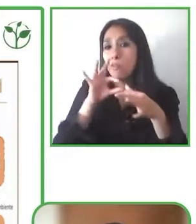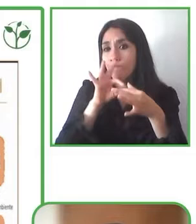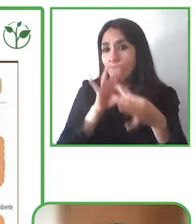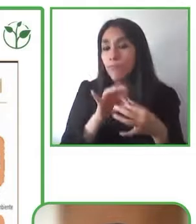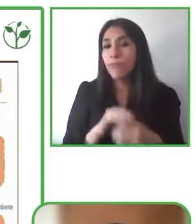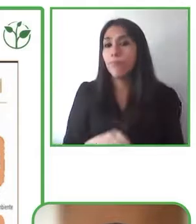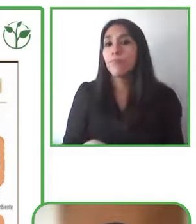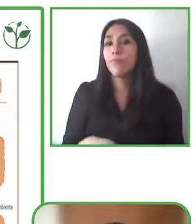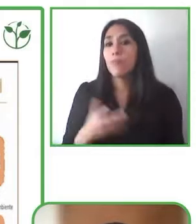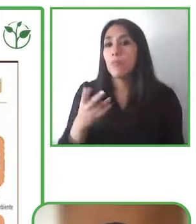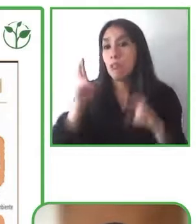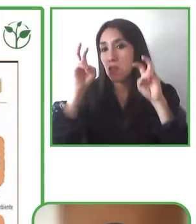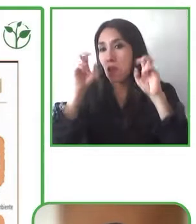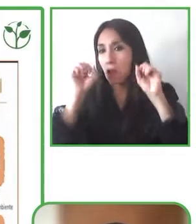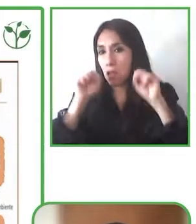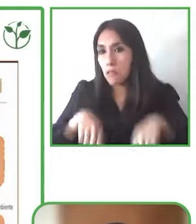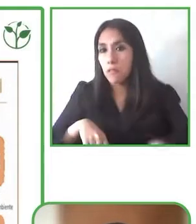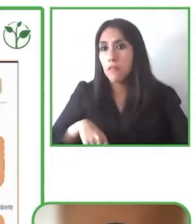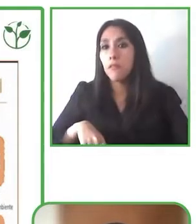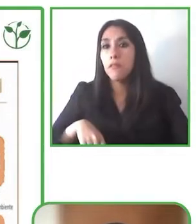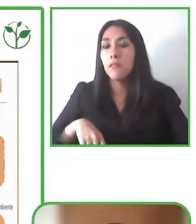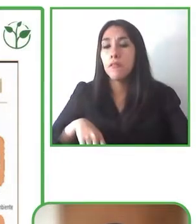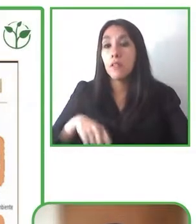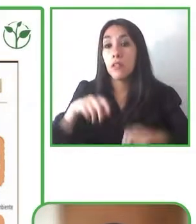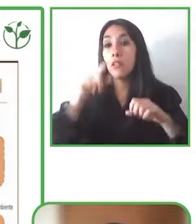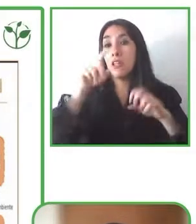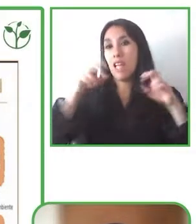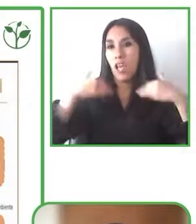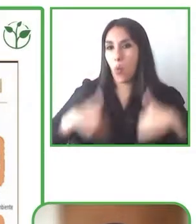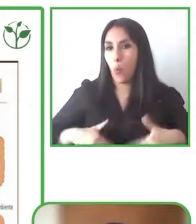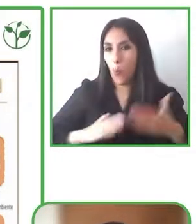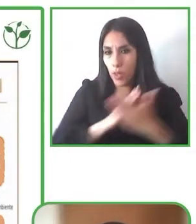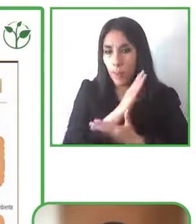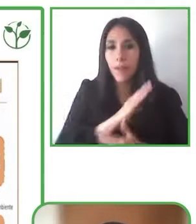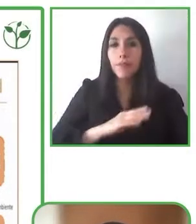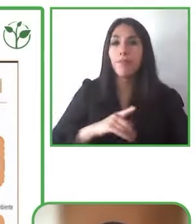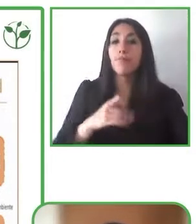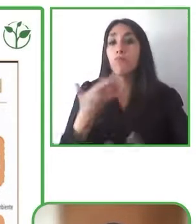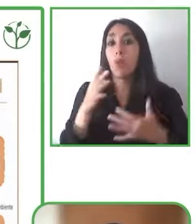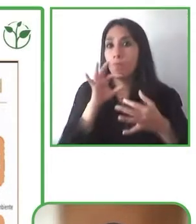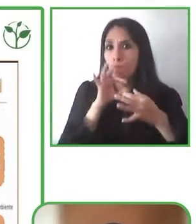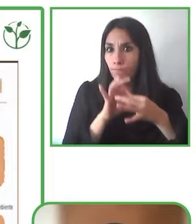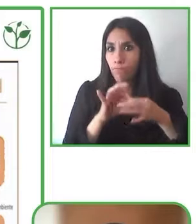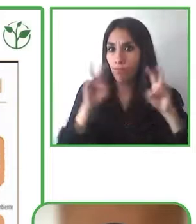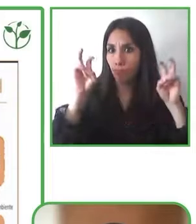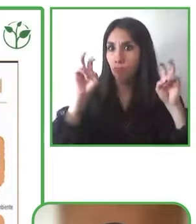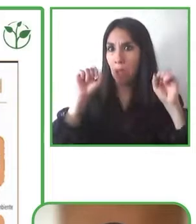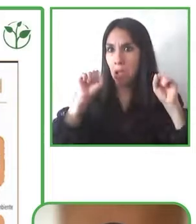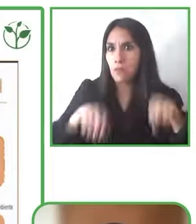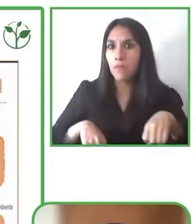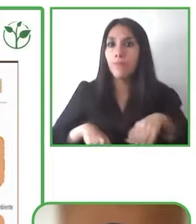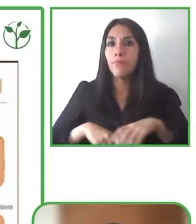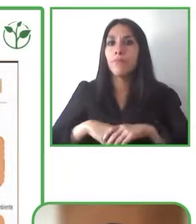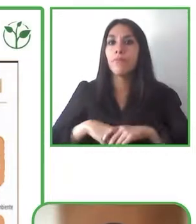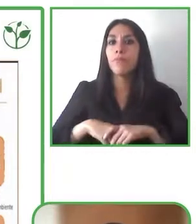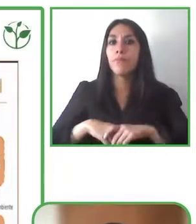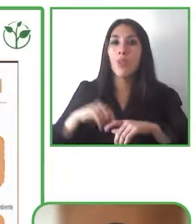human rights it's also based in terms of the whole development of all people